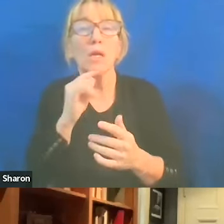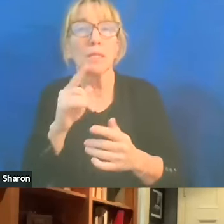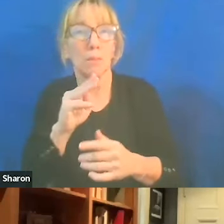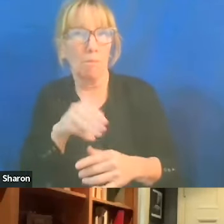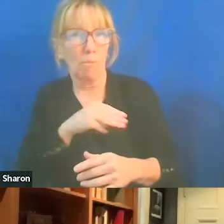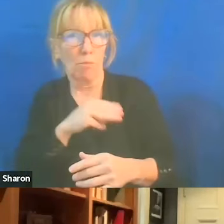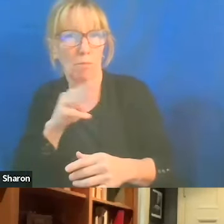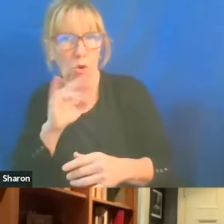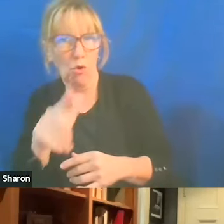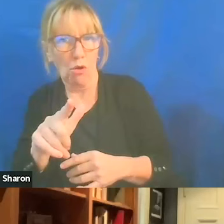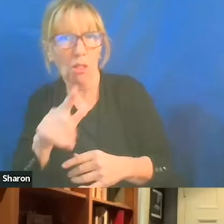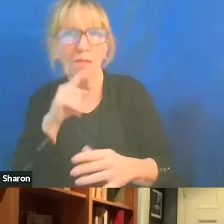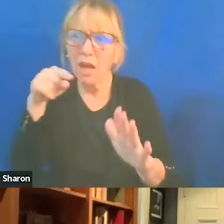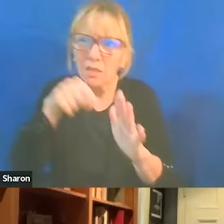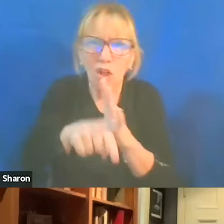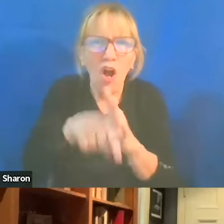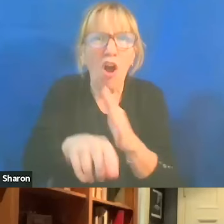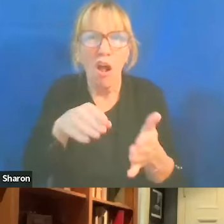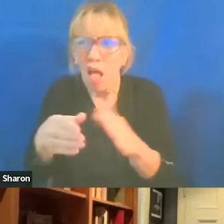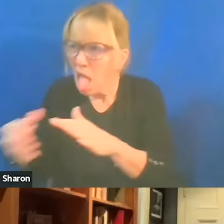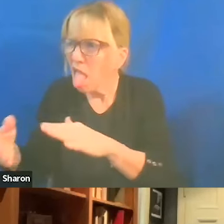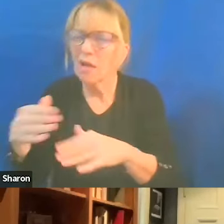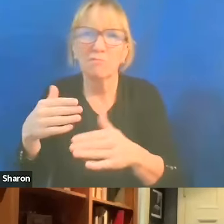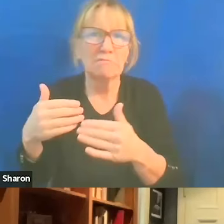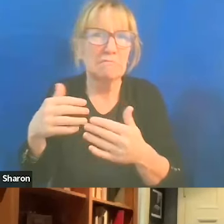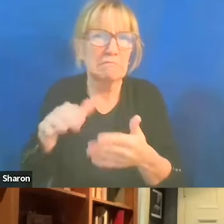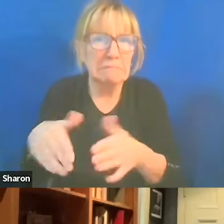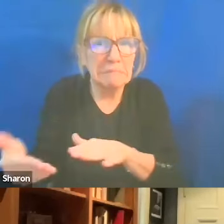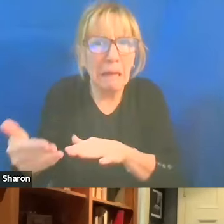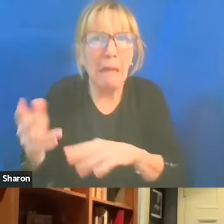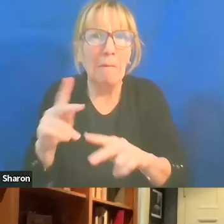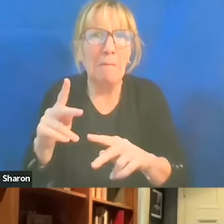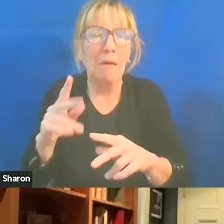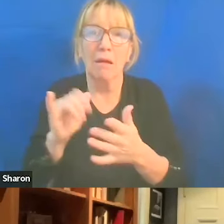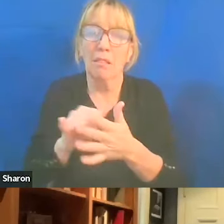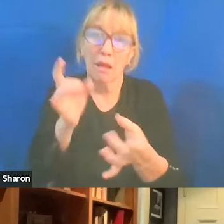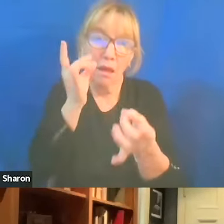the slaughter and the brutality was, you know, absolutely revolting.